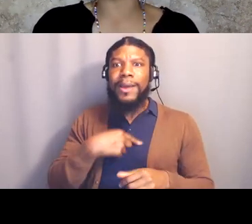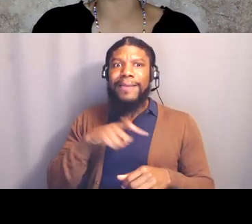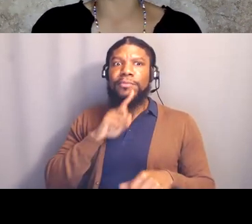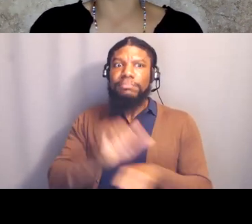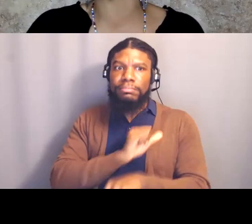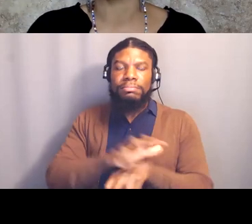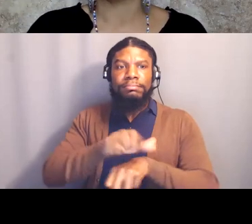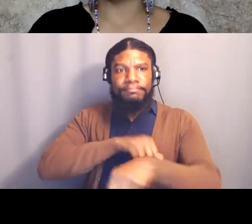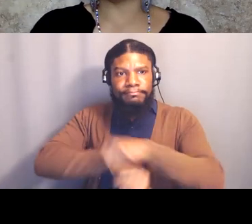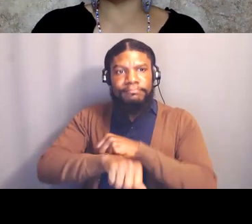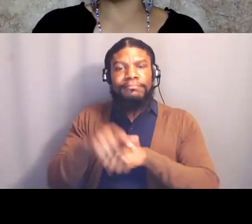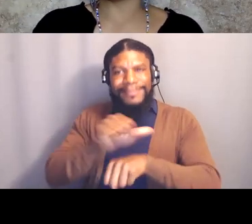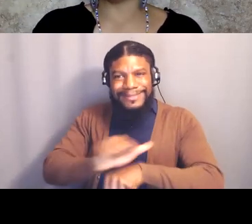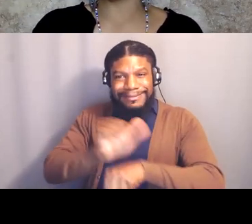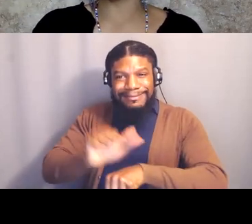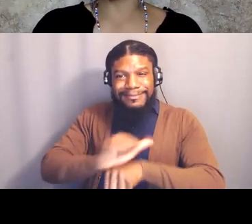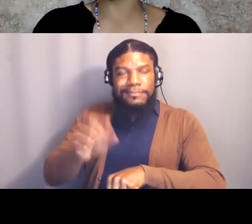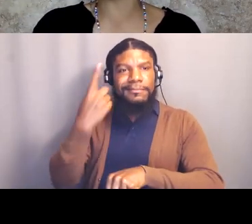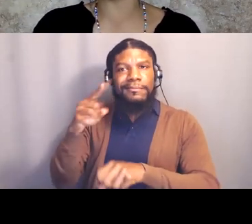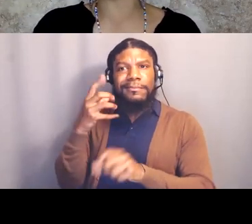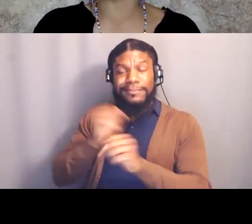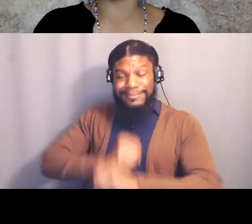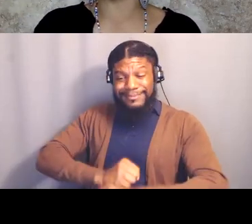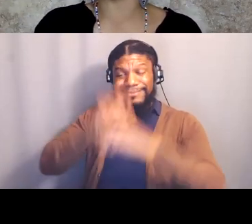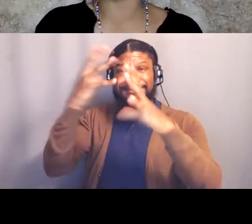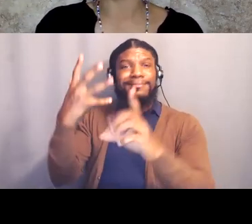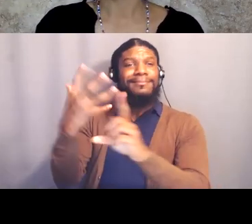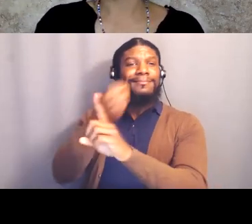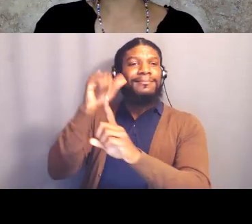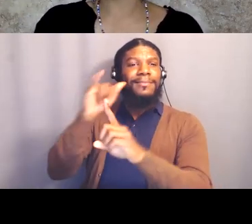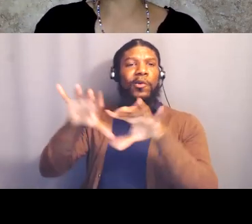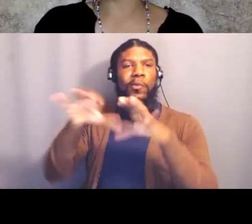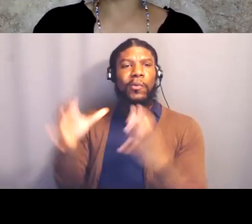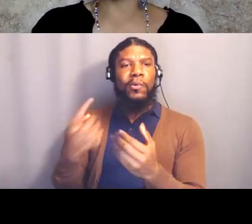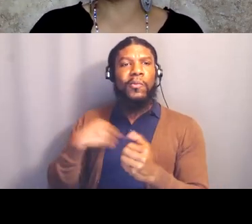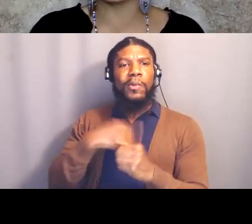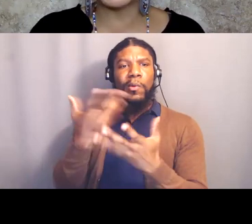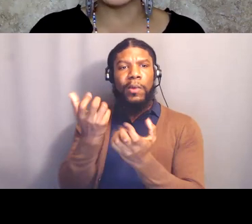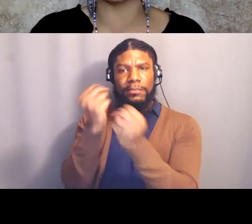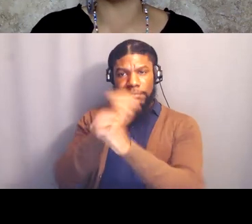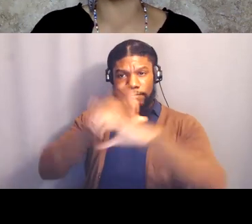of the world that we wanna see, and so this is what we're talking about when we talk about demonstrations,